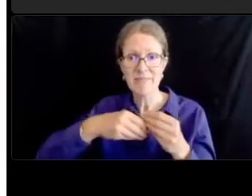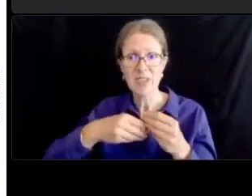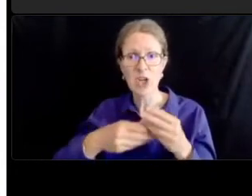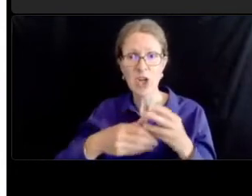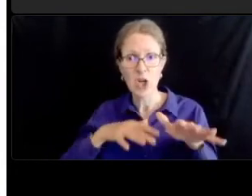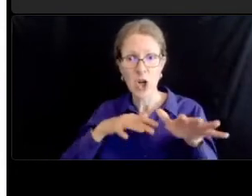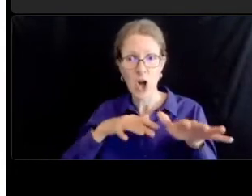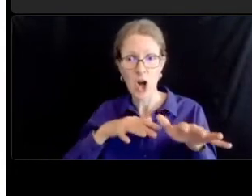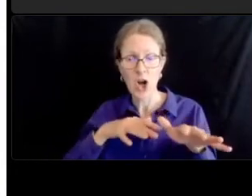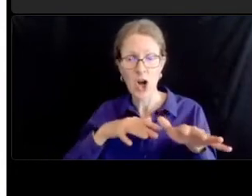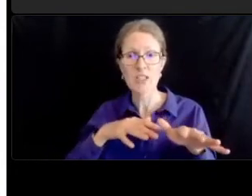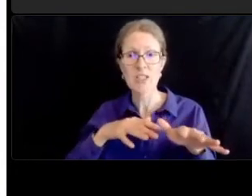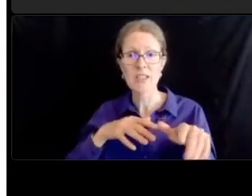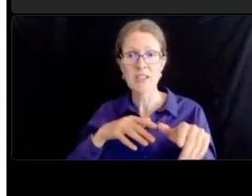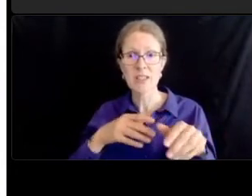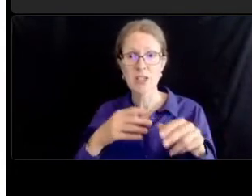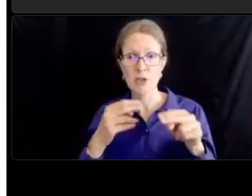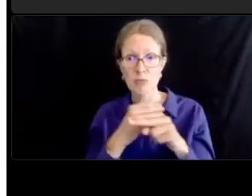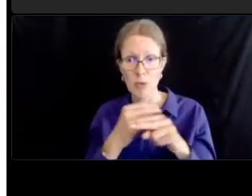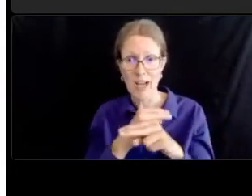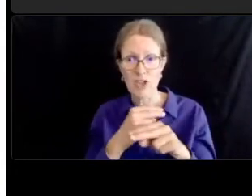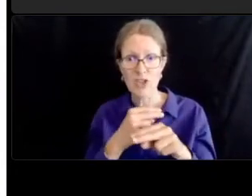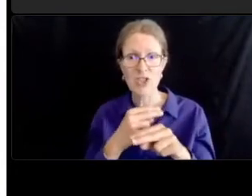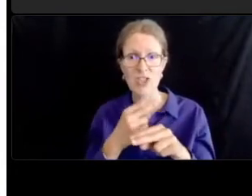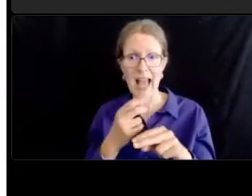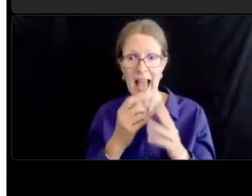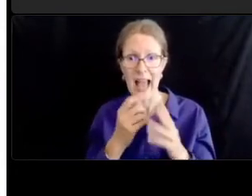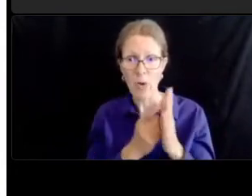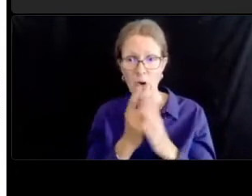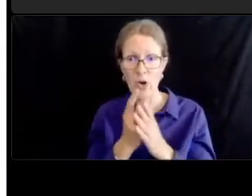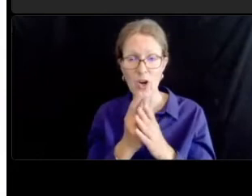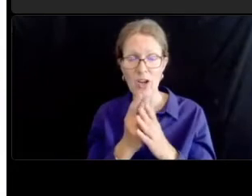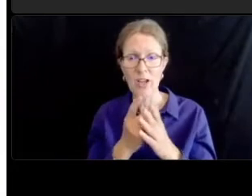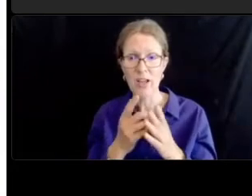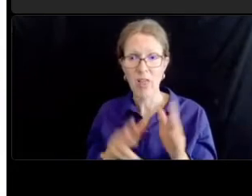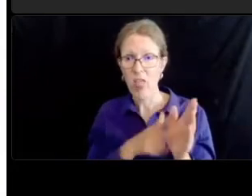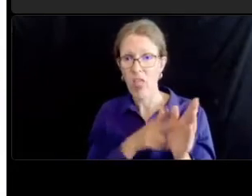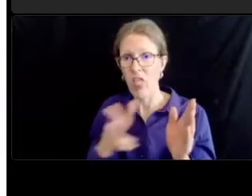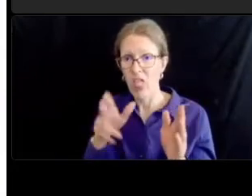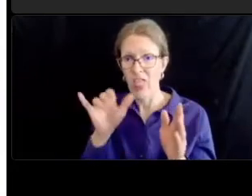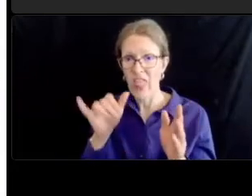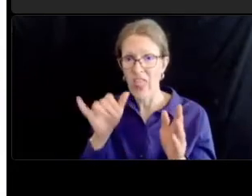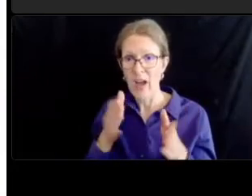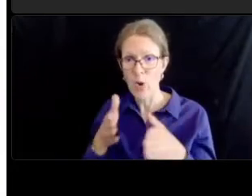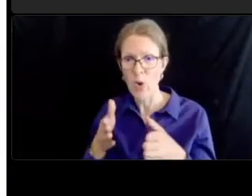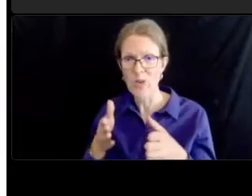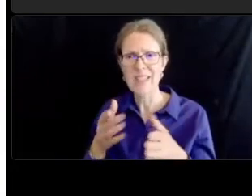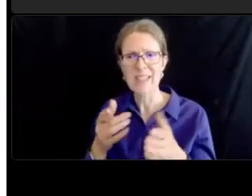so number one my question is in connection with commuters who are on reno and in particular